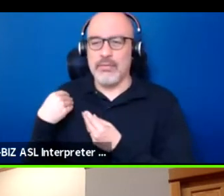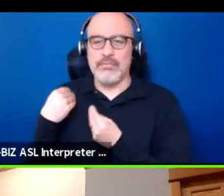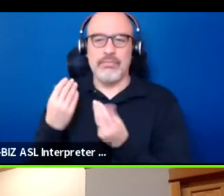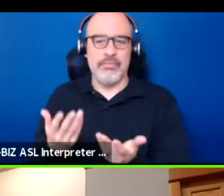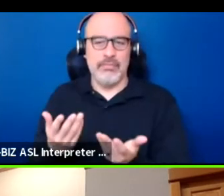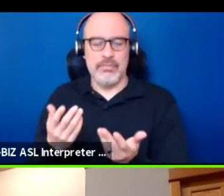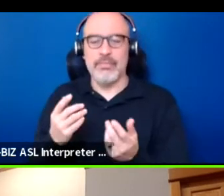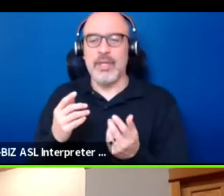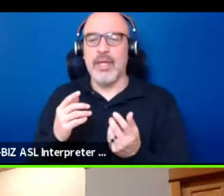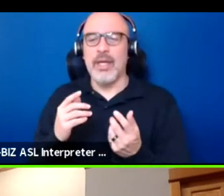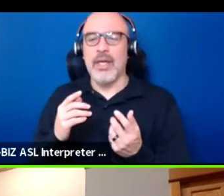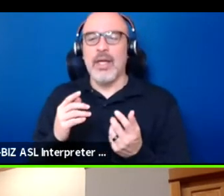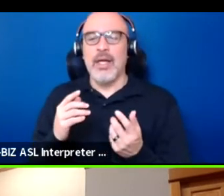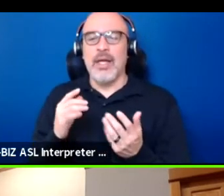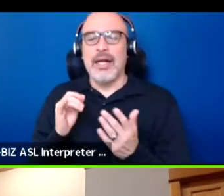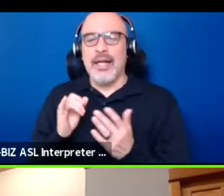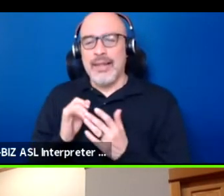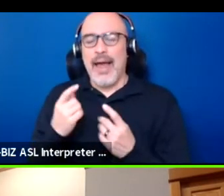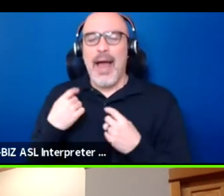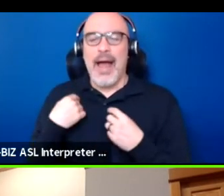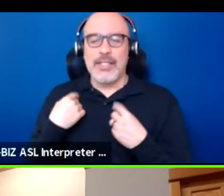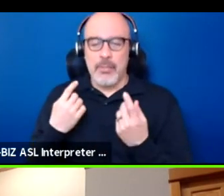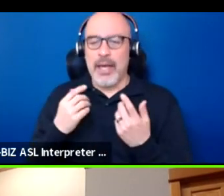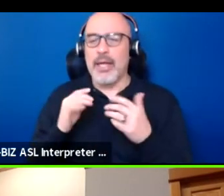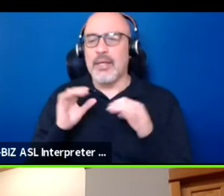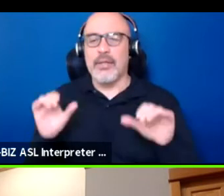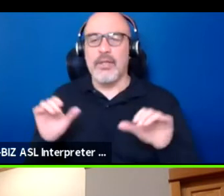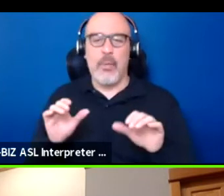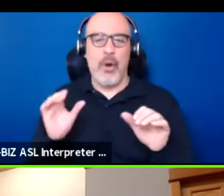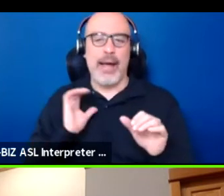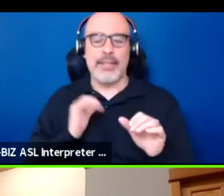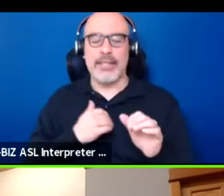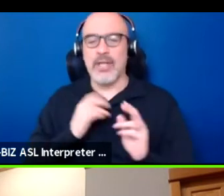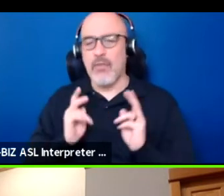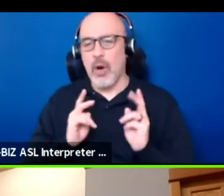That's always been the practice of our people to speak from the heart